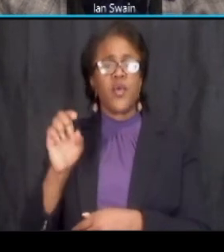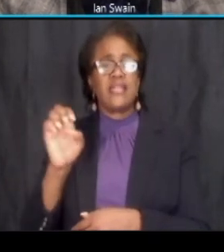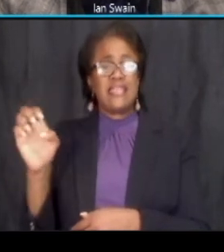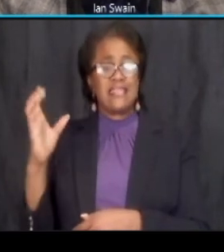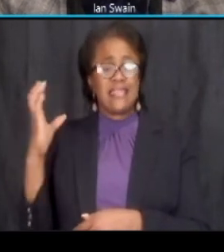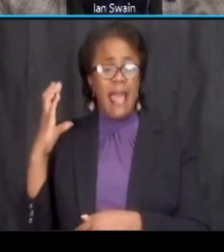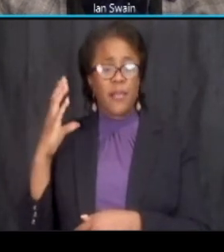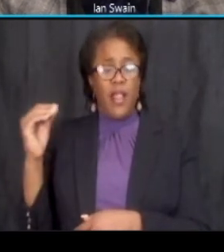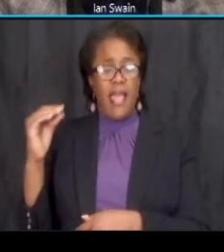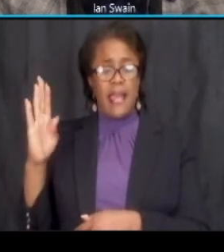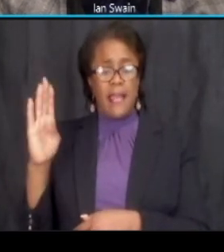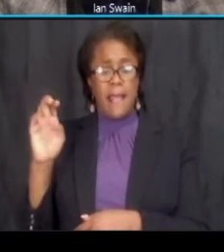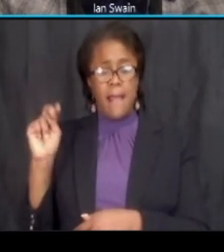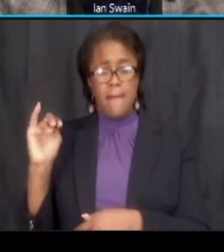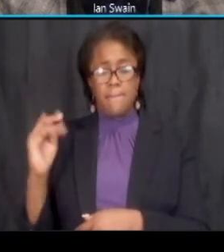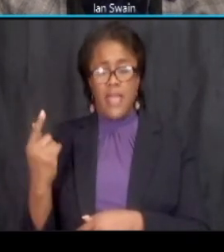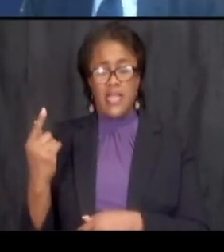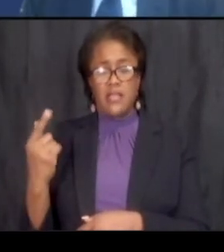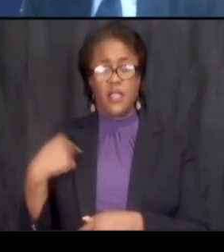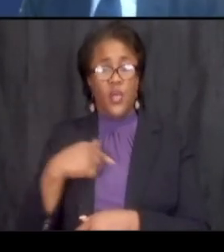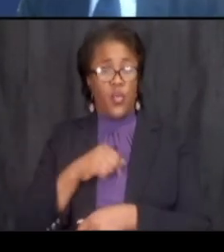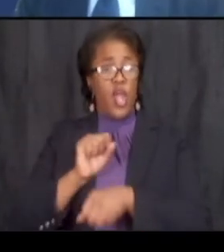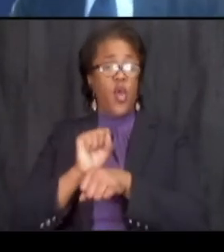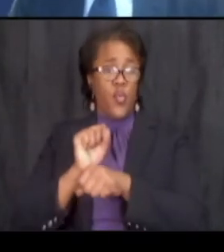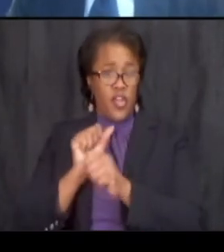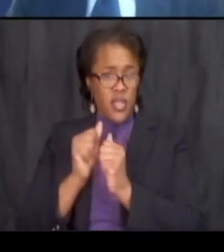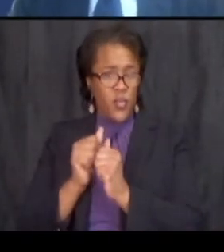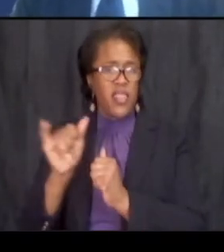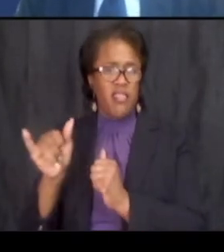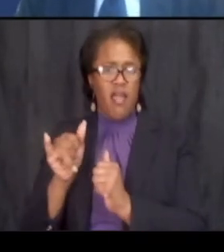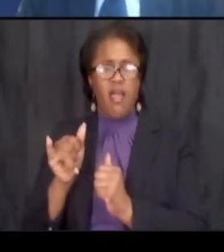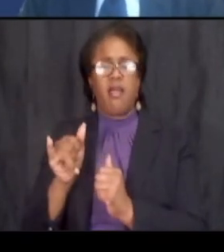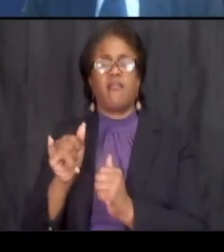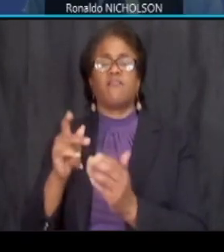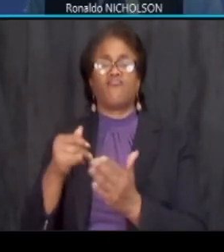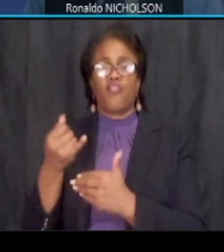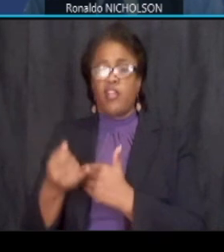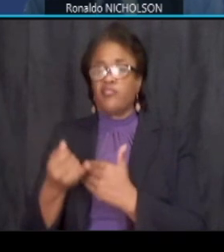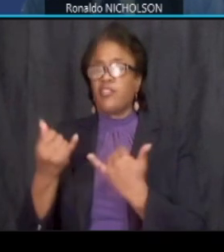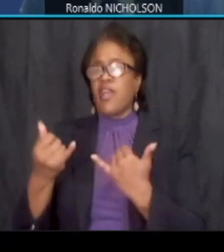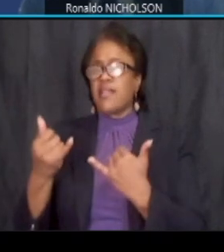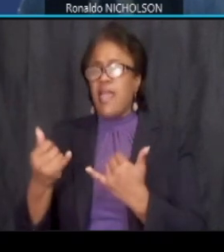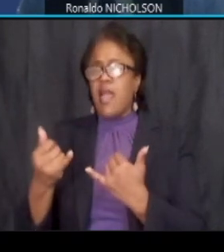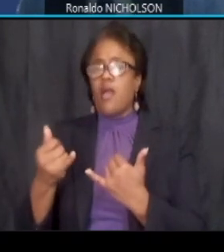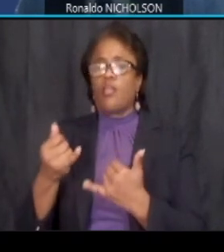we're looking and working with that adjacent project now uh in finalizing our design